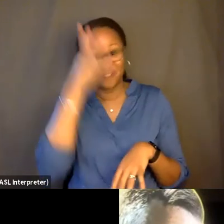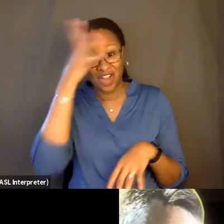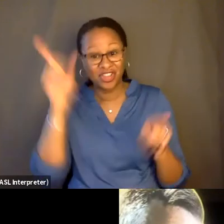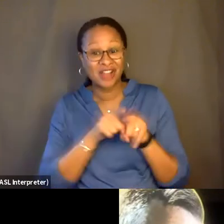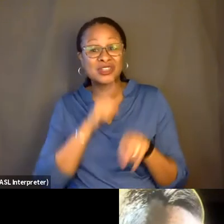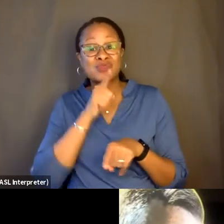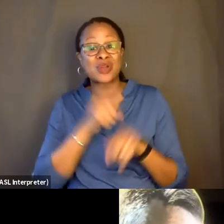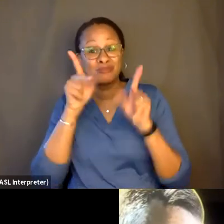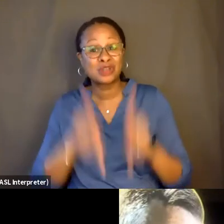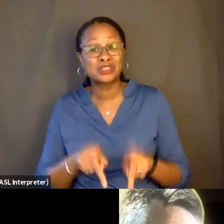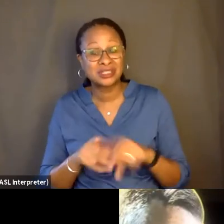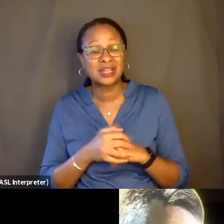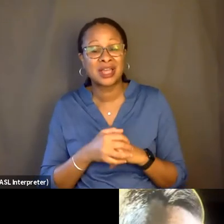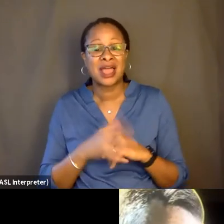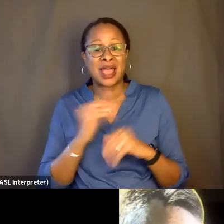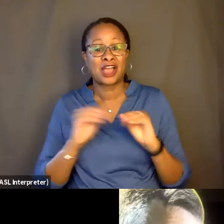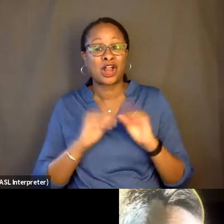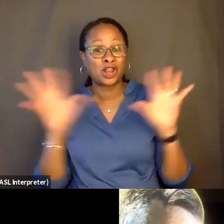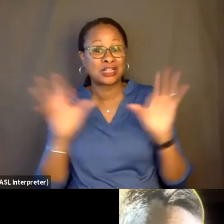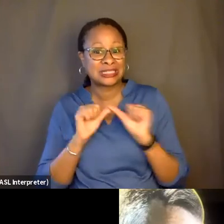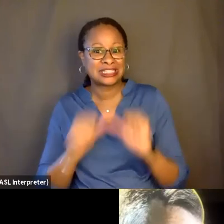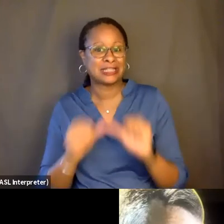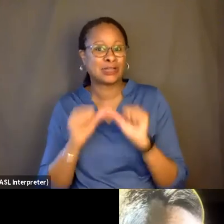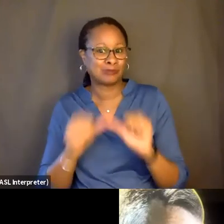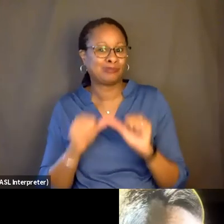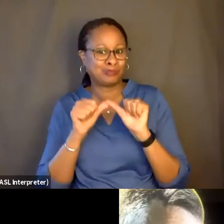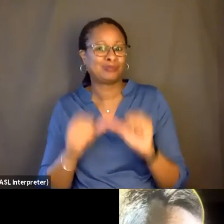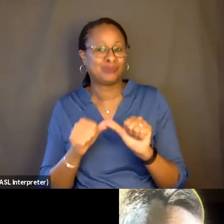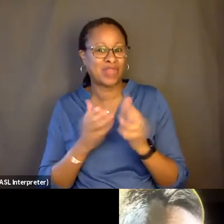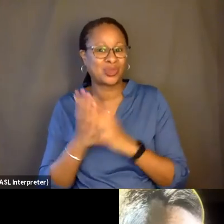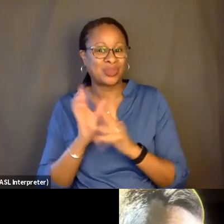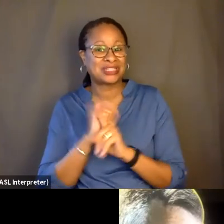and also, you know, clearly still going through the situation we see in the movie,